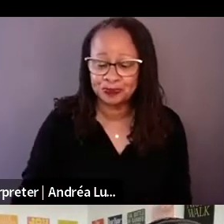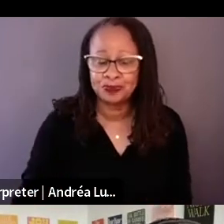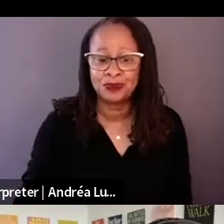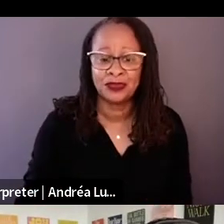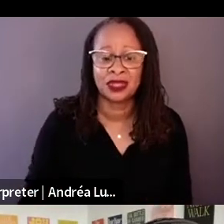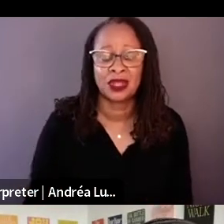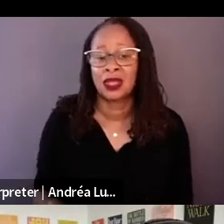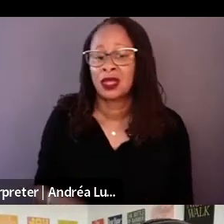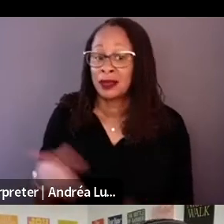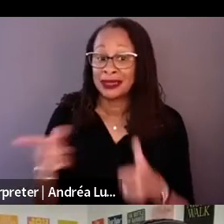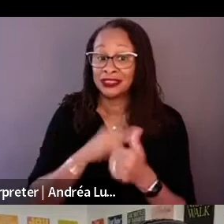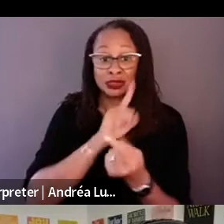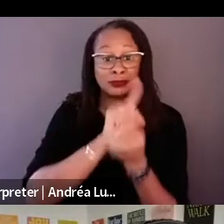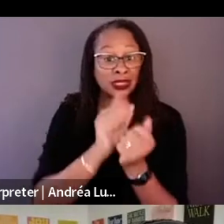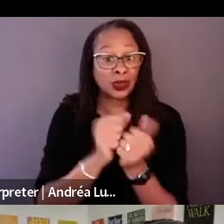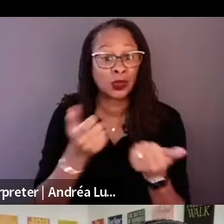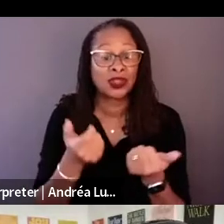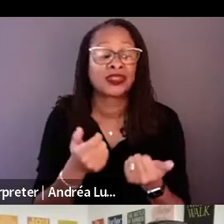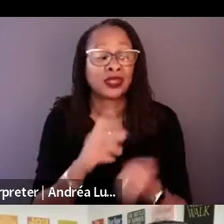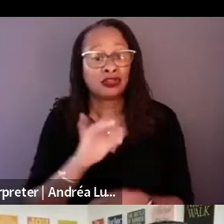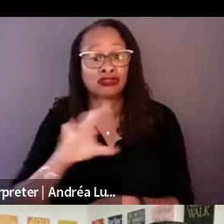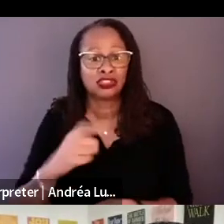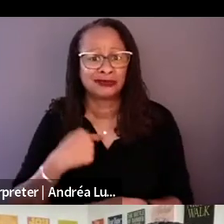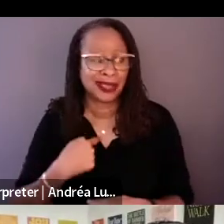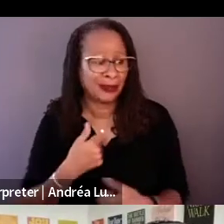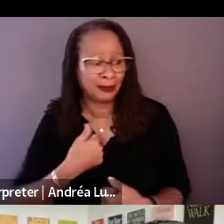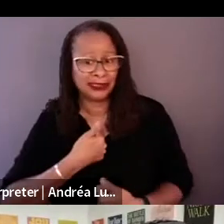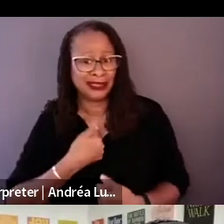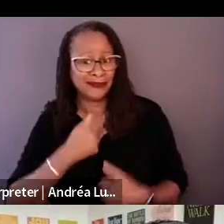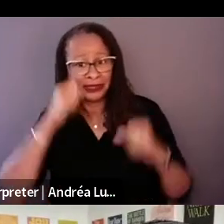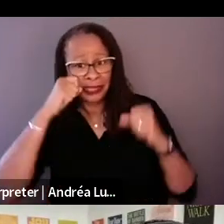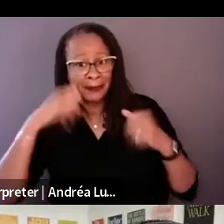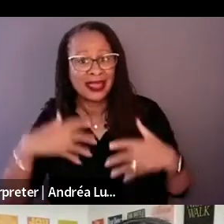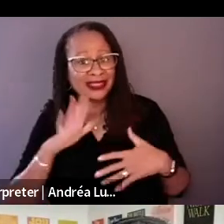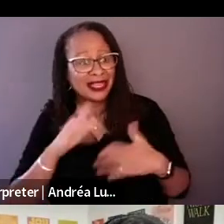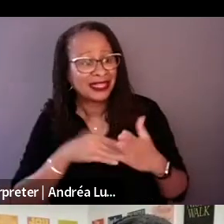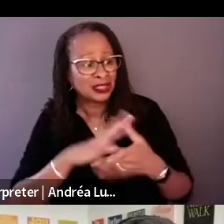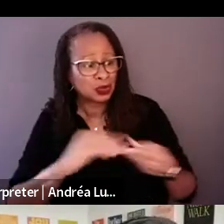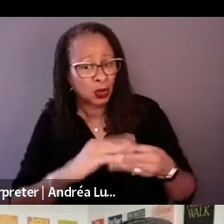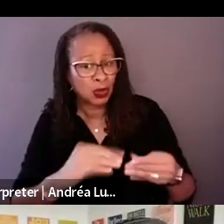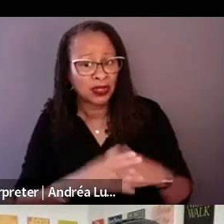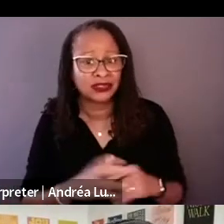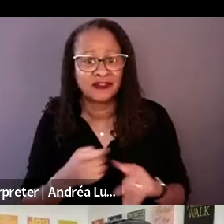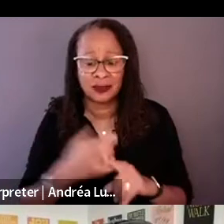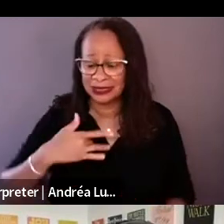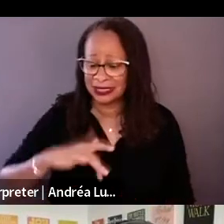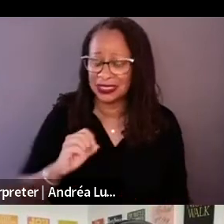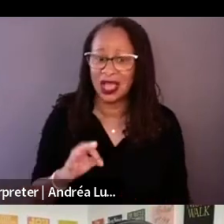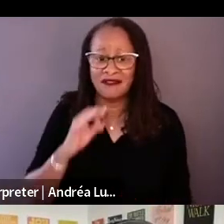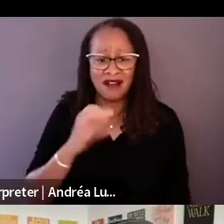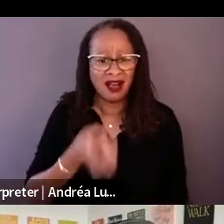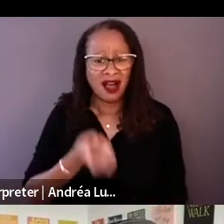It was coming from a sense of really awe and amazement to what he accomplished and kind of building,